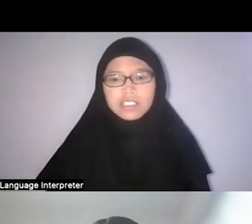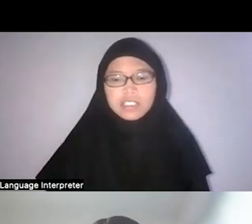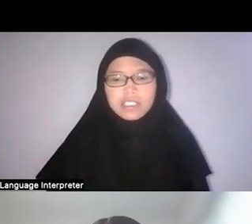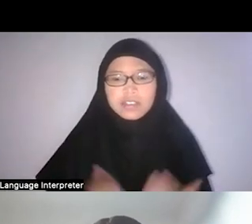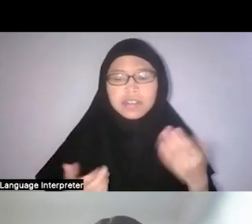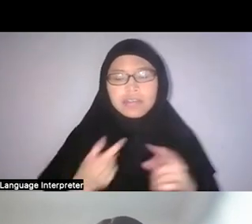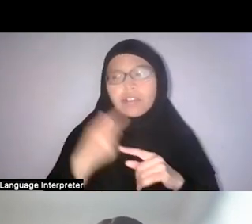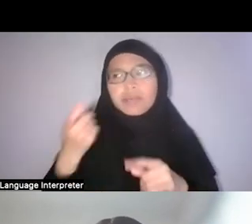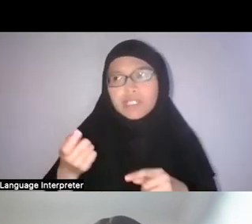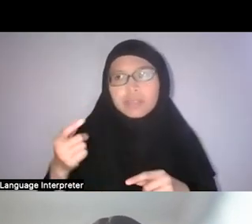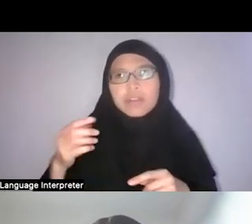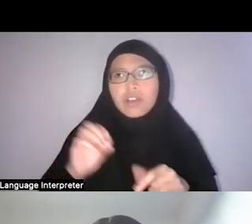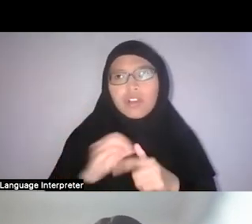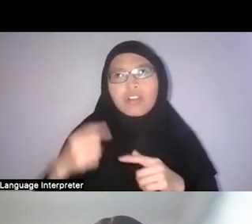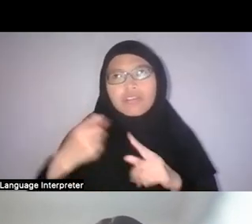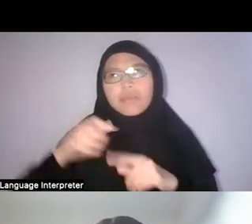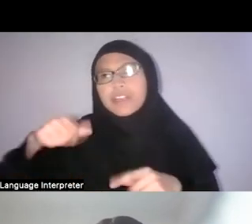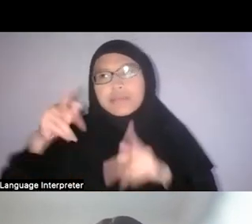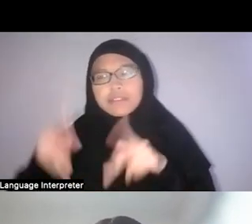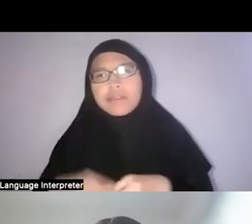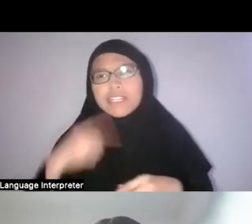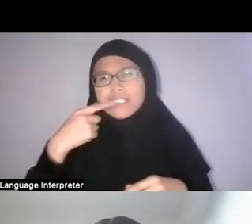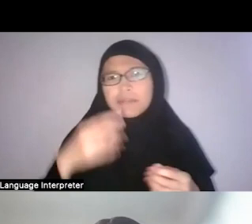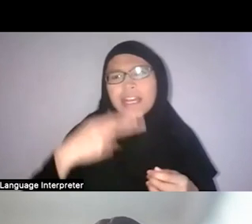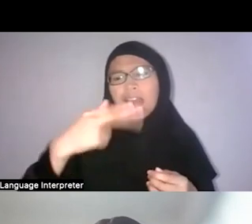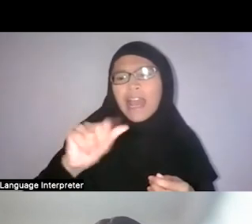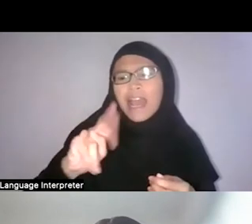but he mentioned “hantu theory” quite a bit when he’s talking about Malay pathology.